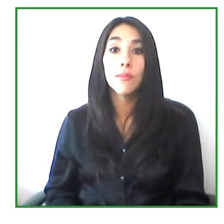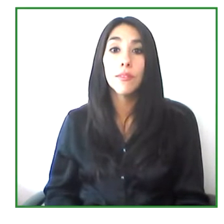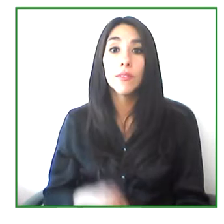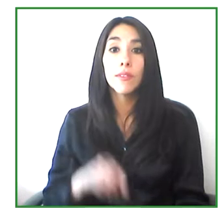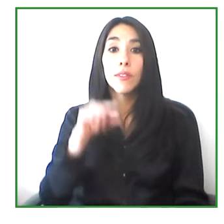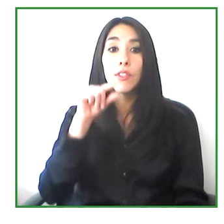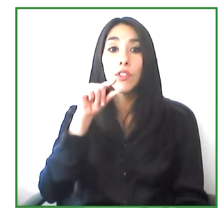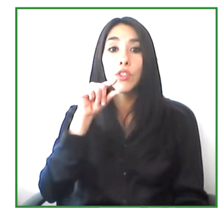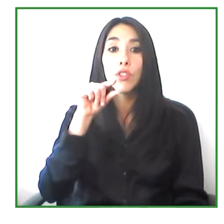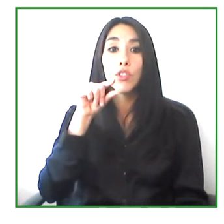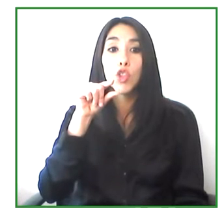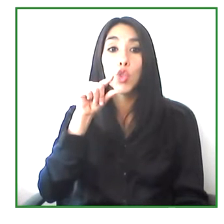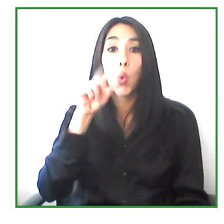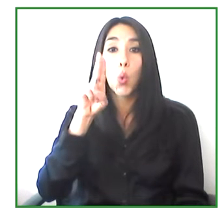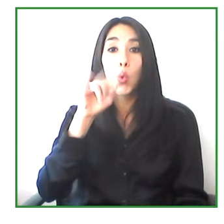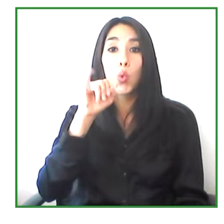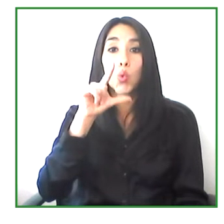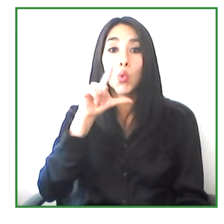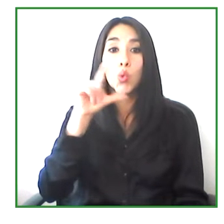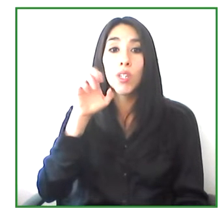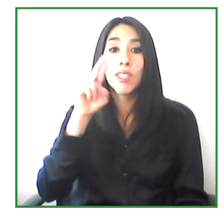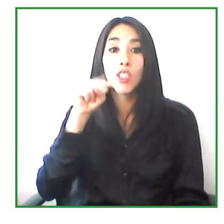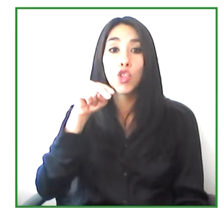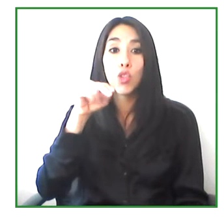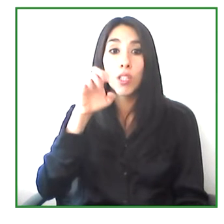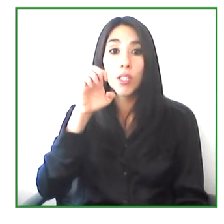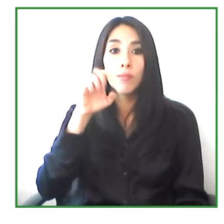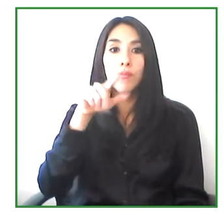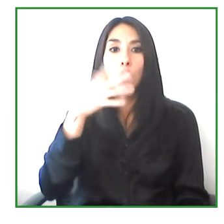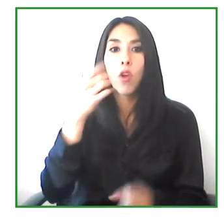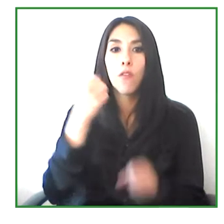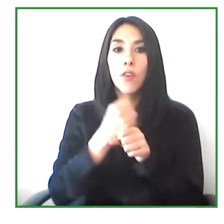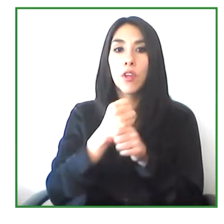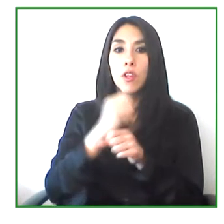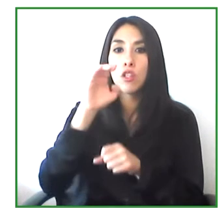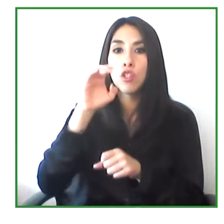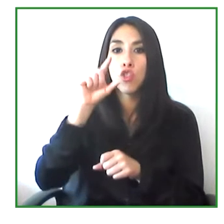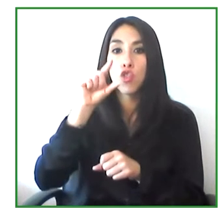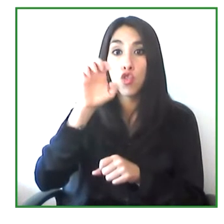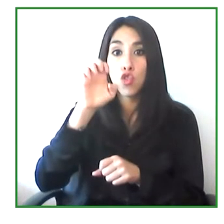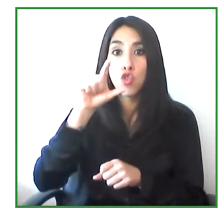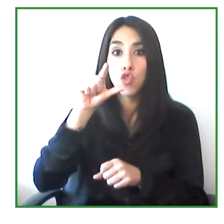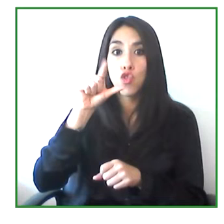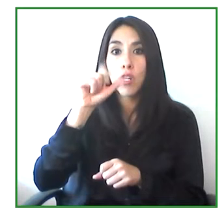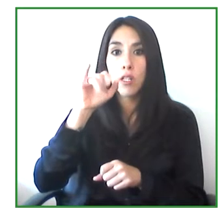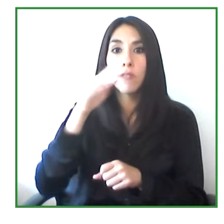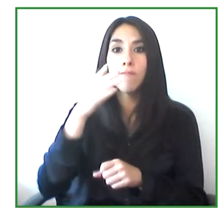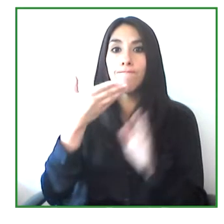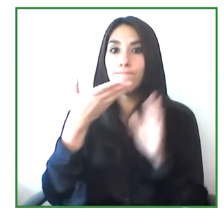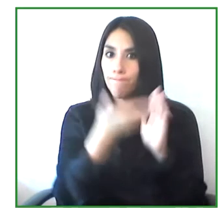from Egalité Brazil, a virtual platform for job search. And Paloma Cid,